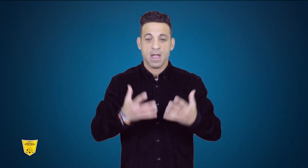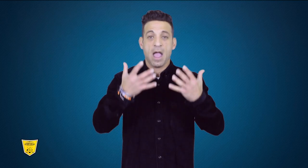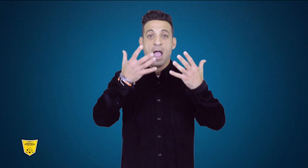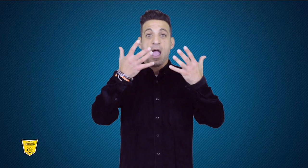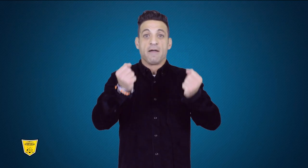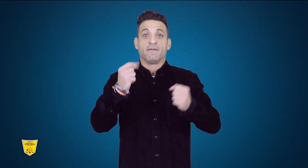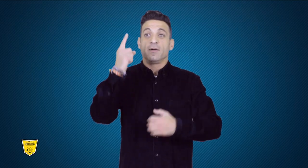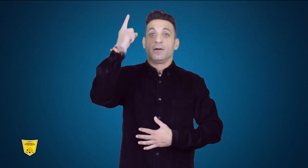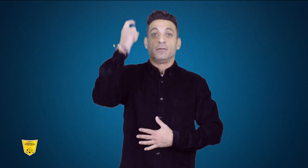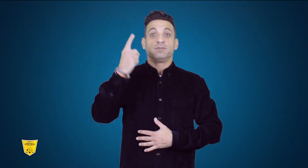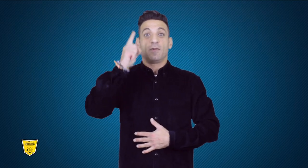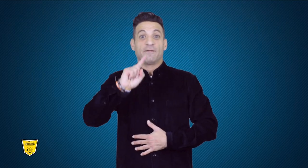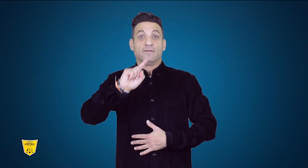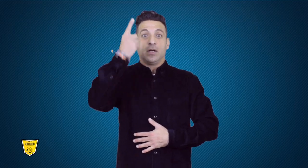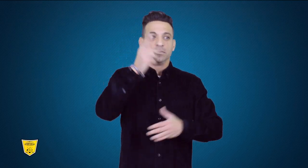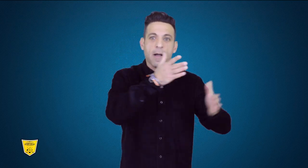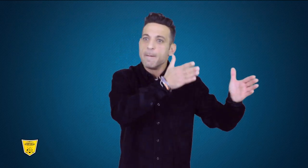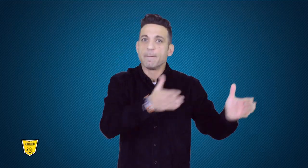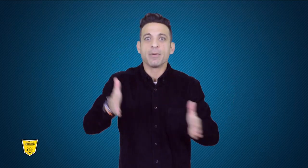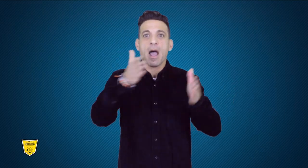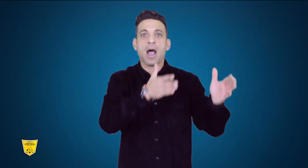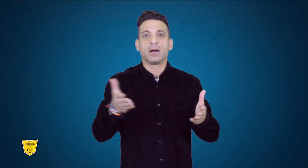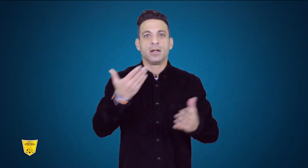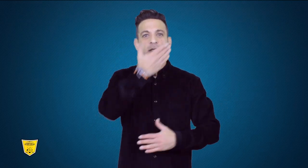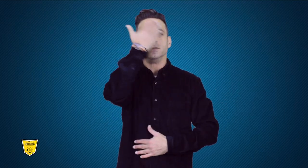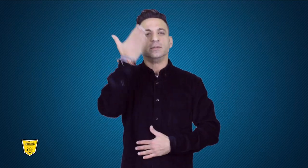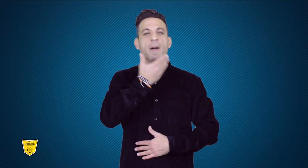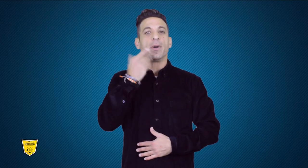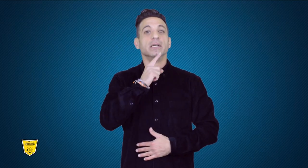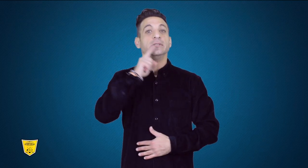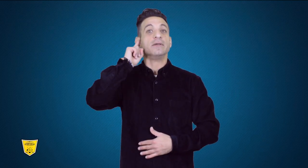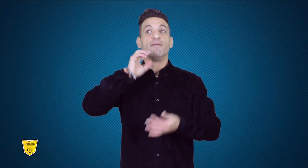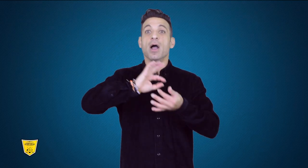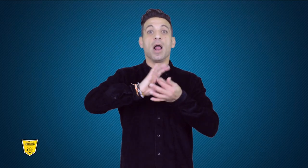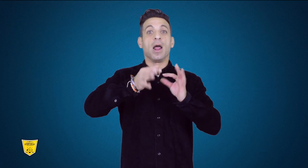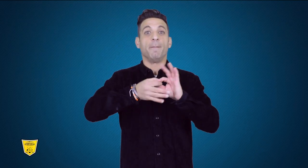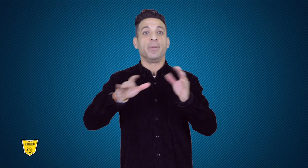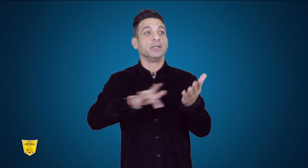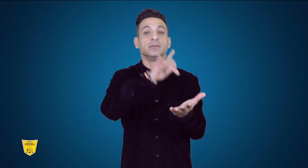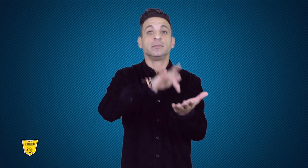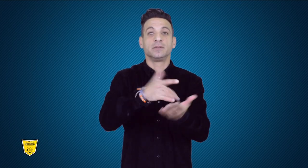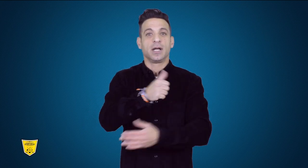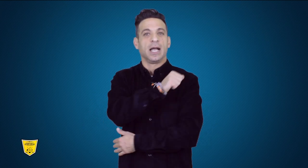There originally were plans to have the Summer Deaflympics